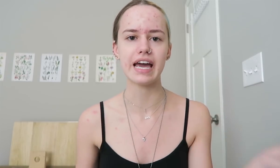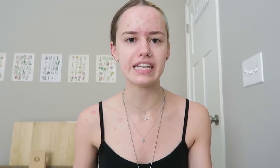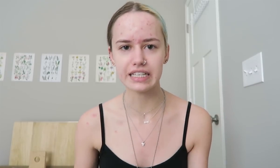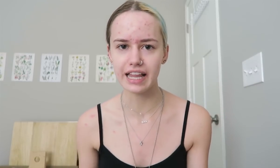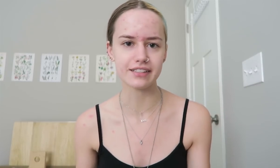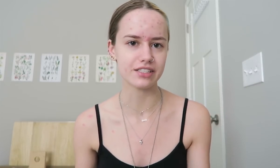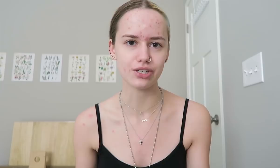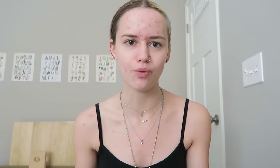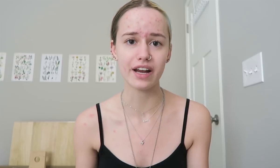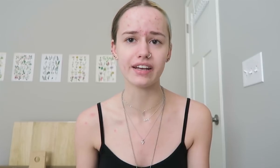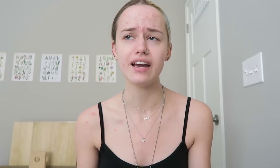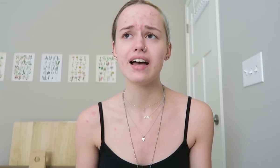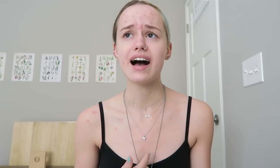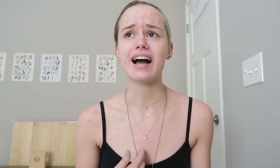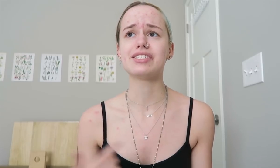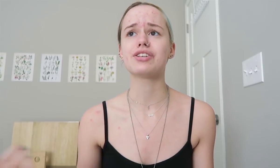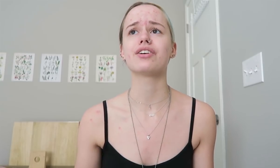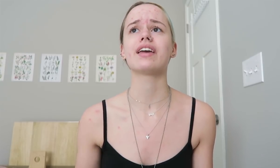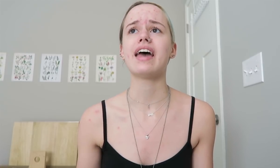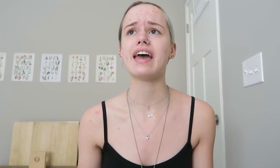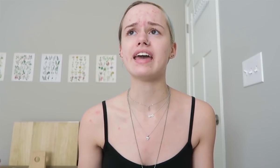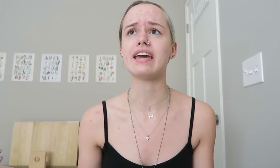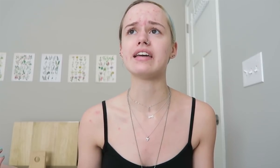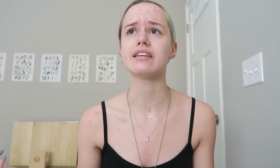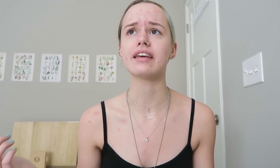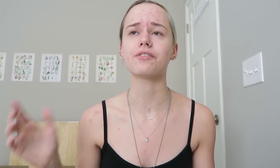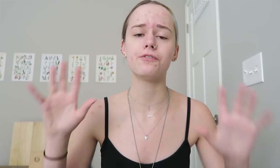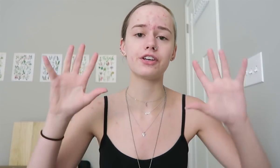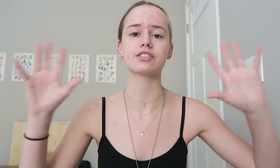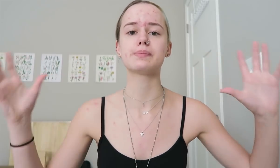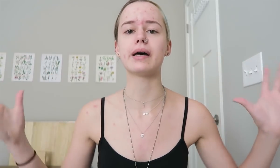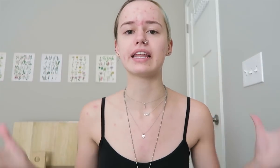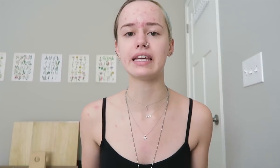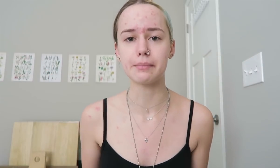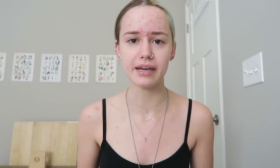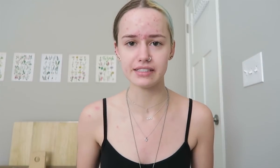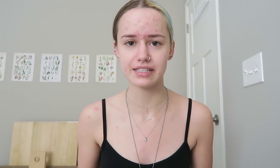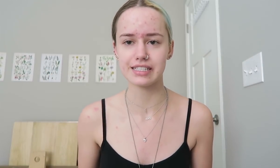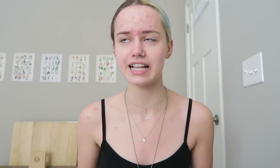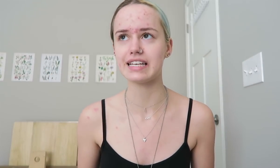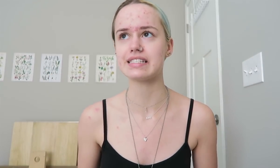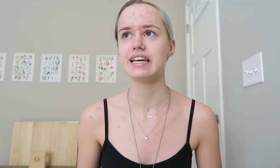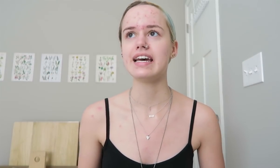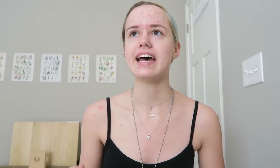any class that you wanted. I took a, like fingerspelling basics class and then